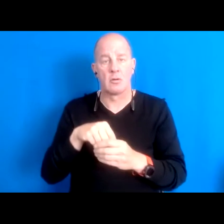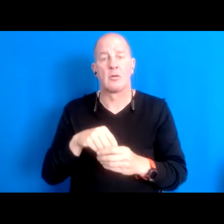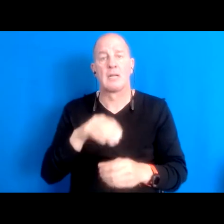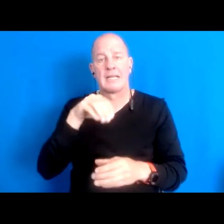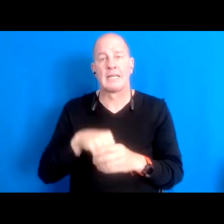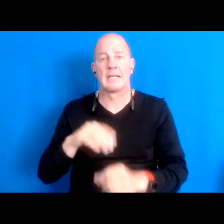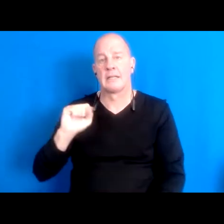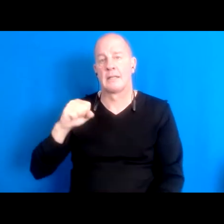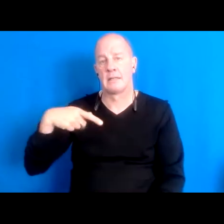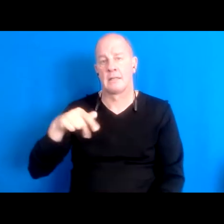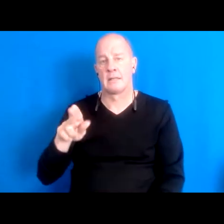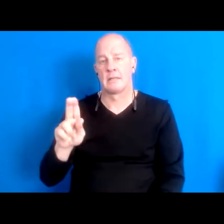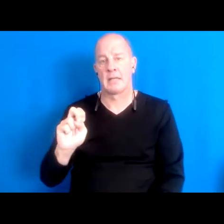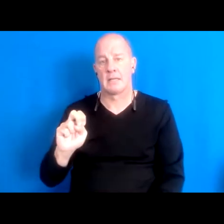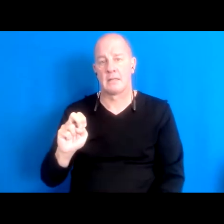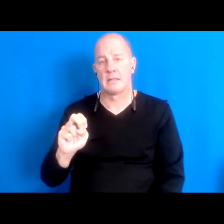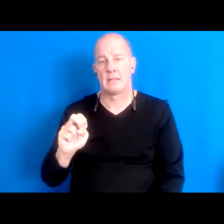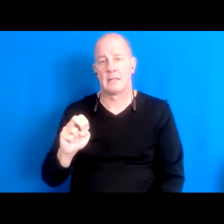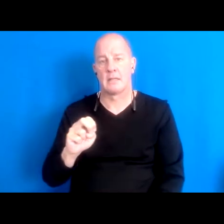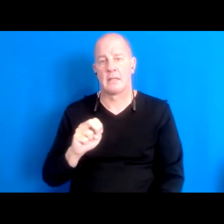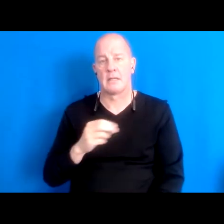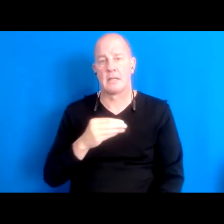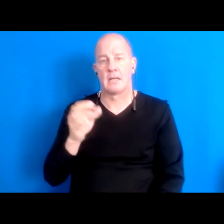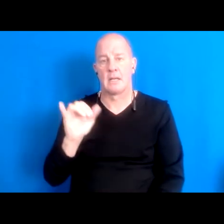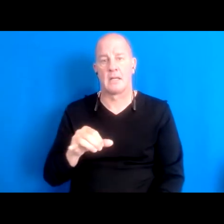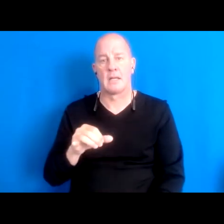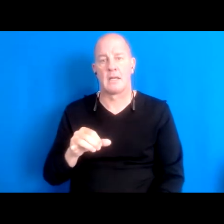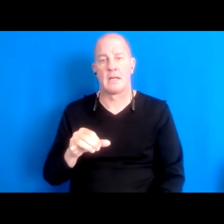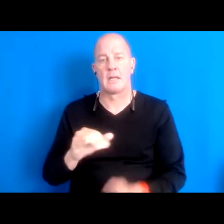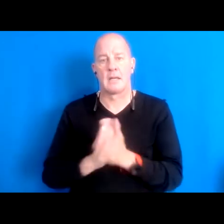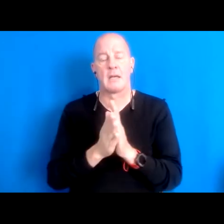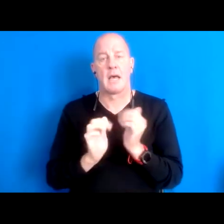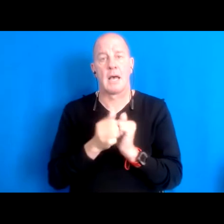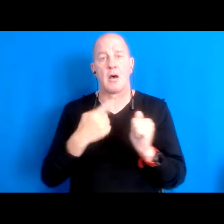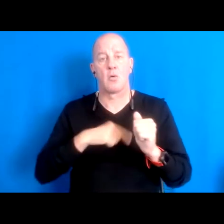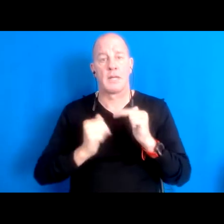15:50:44 And with that being the way we build space and that being normal and not being